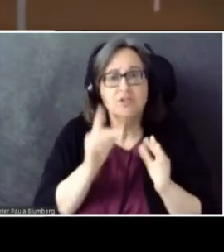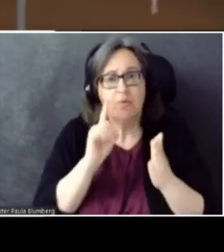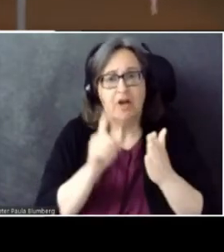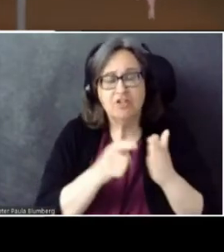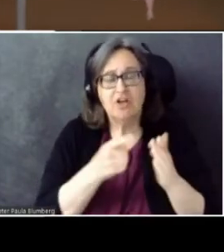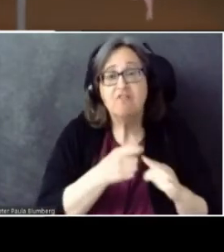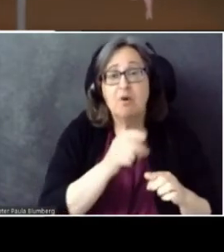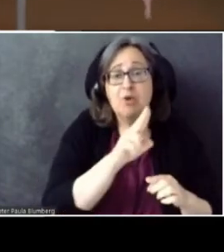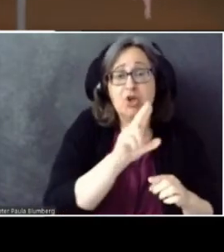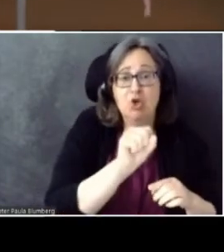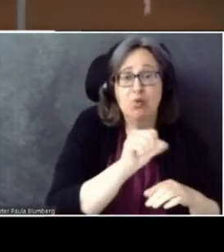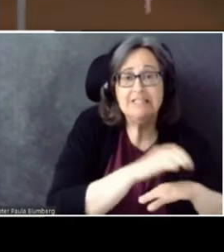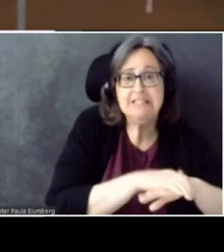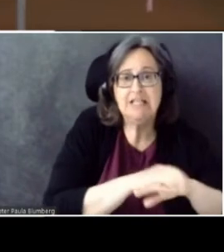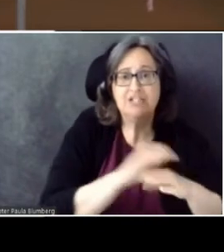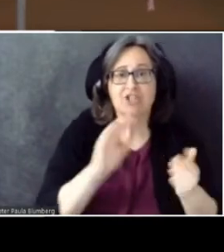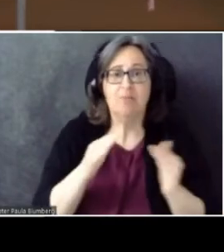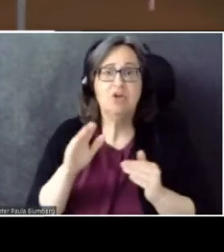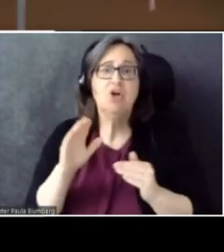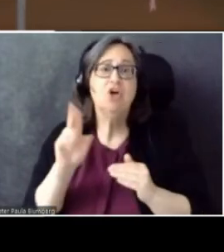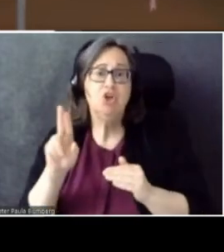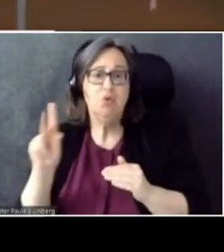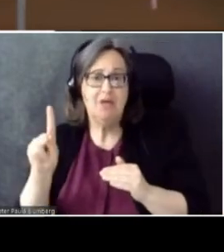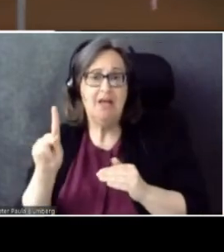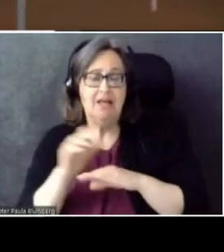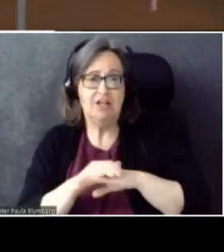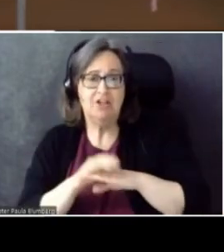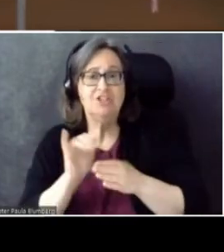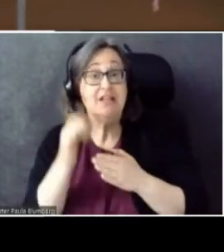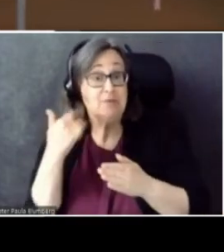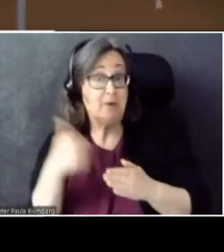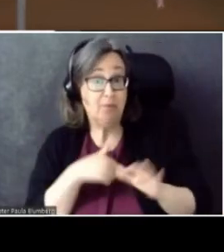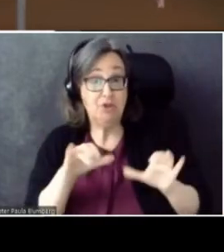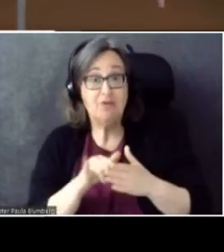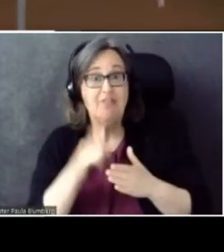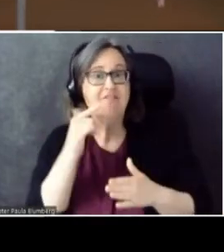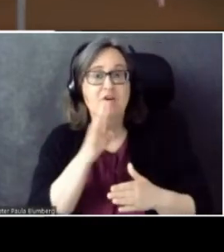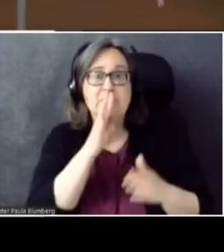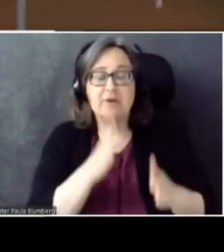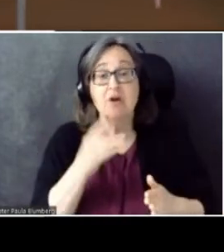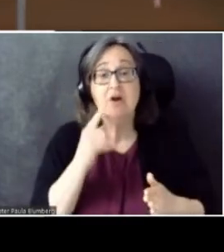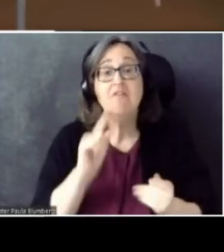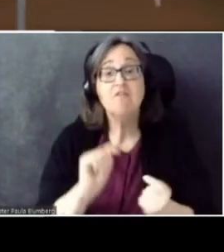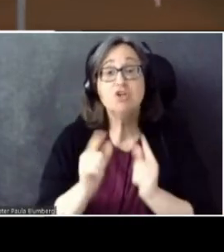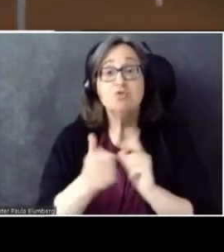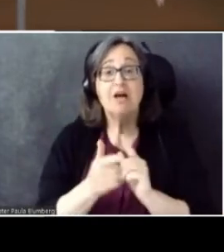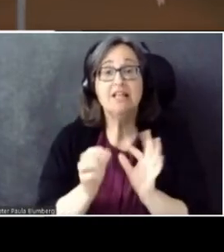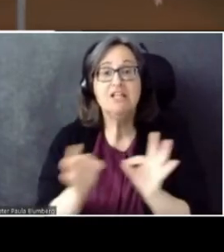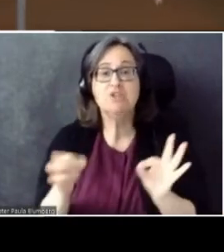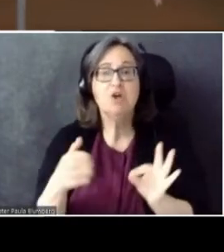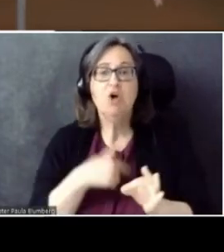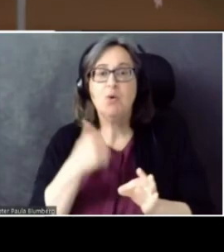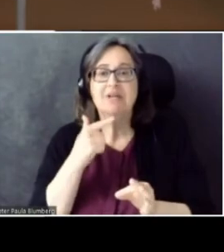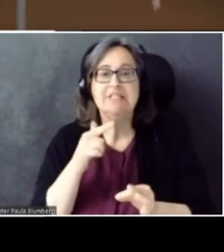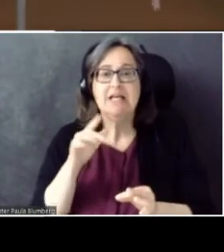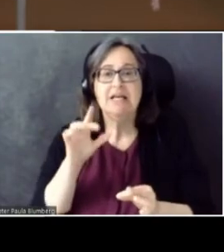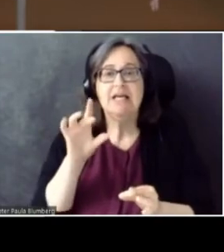And that's why we do that for the speaker. And then for translation languages, we specify 8 in AltSpace. I named them off earlier.